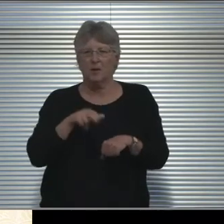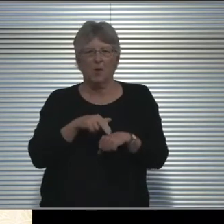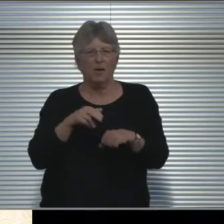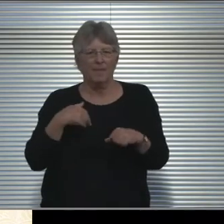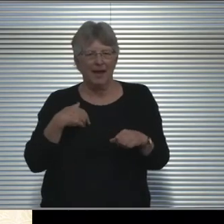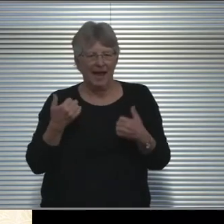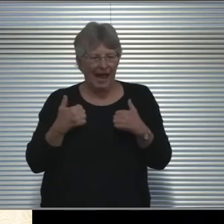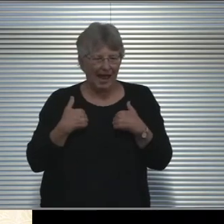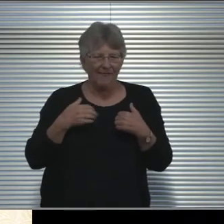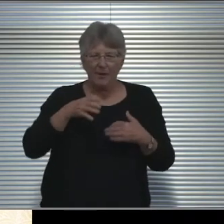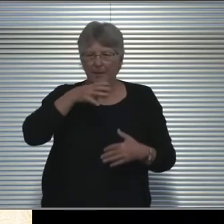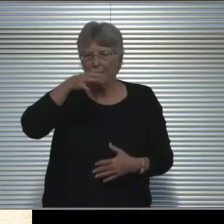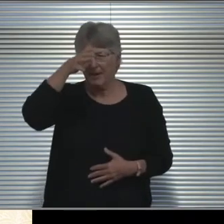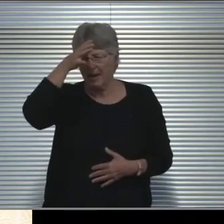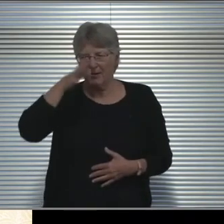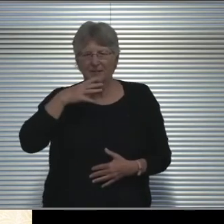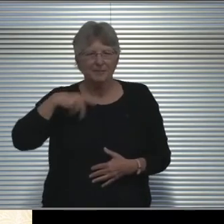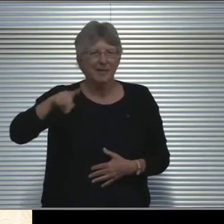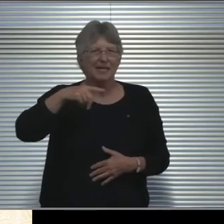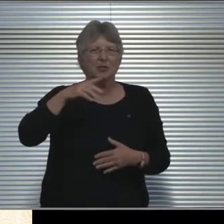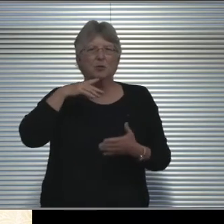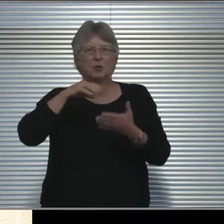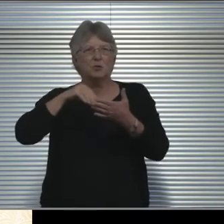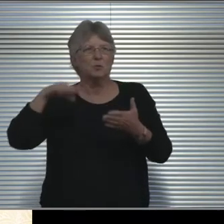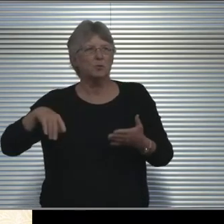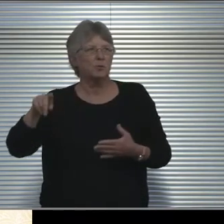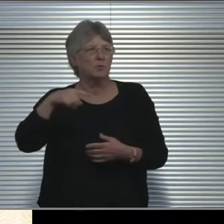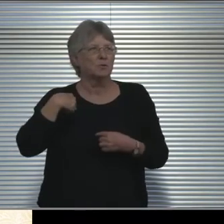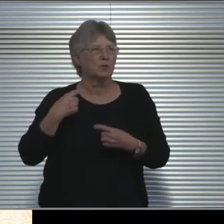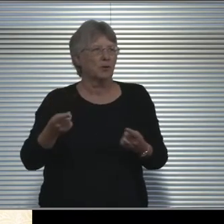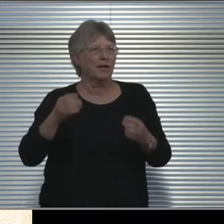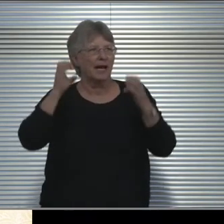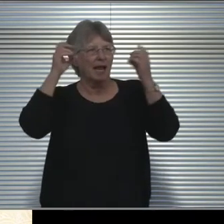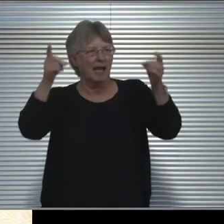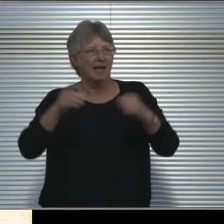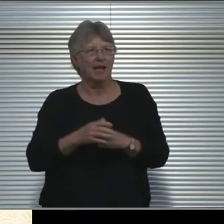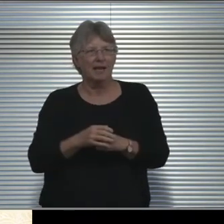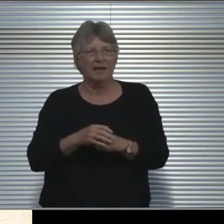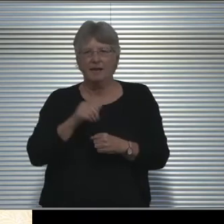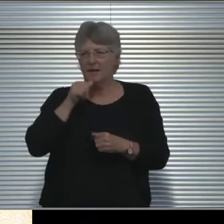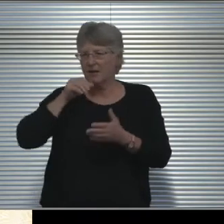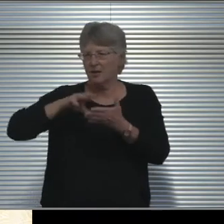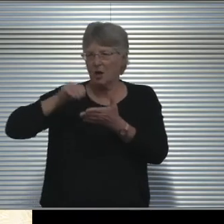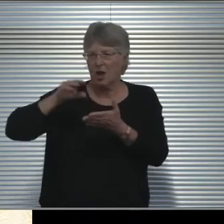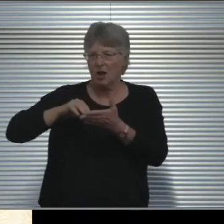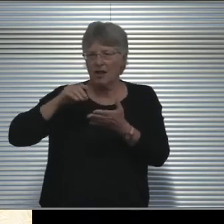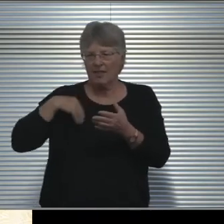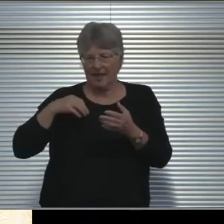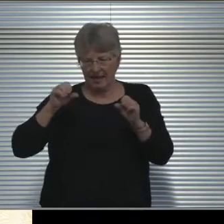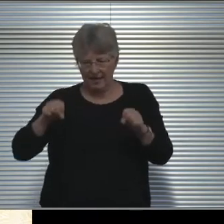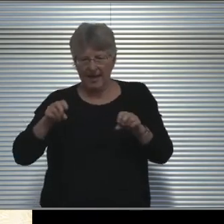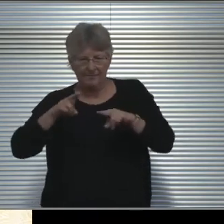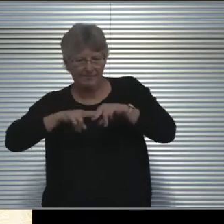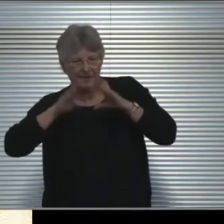even speak to students who are in general education. And they're not learning, they're having issues with focus and things of that nature.